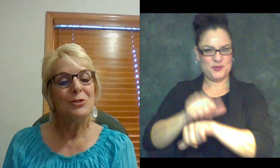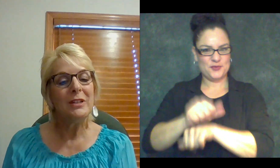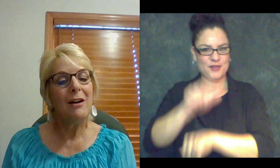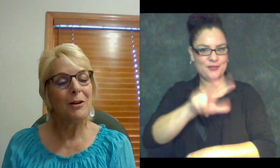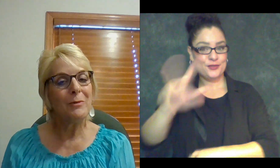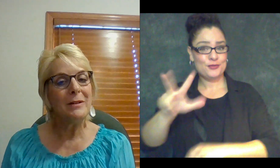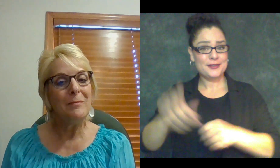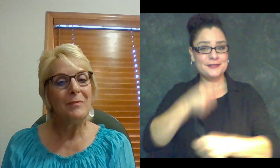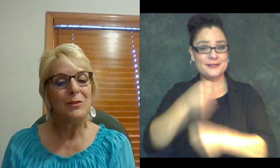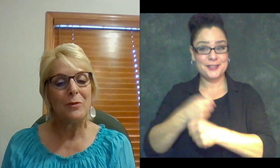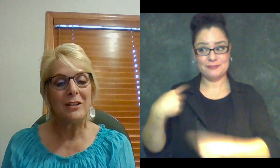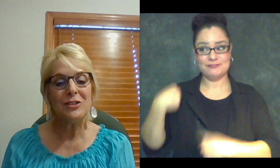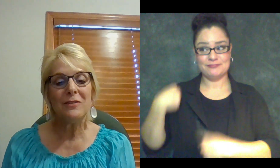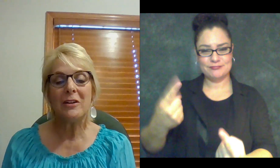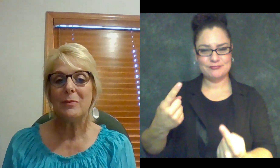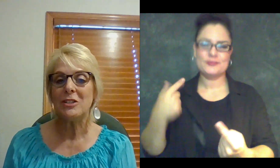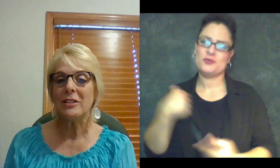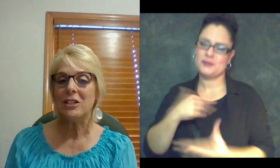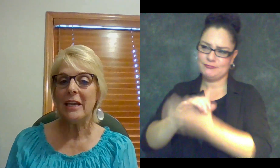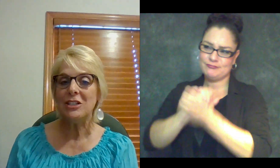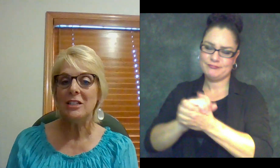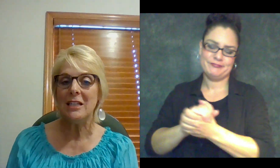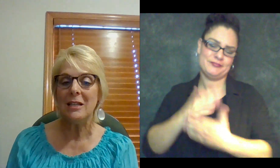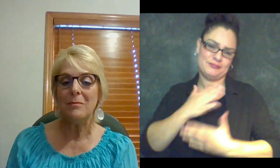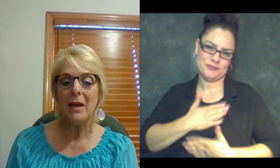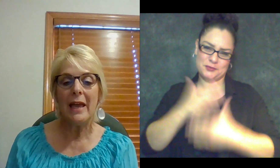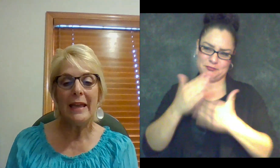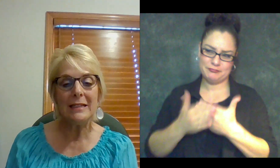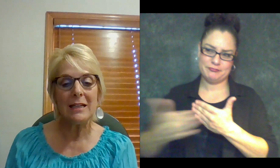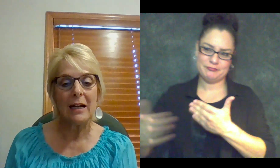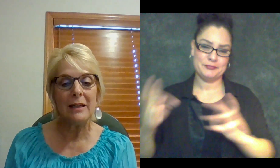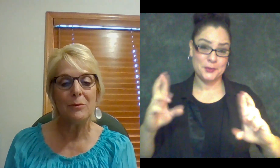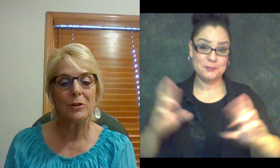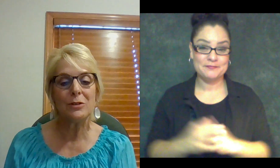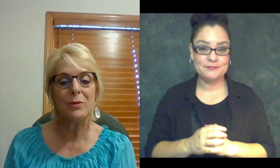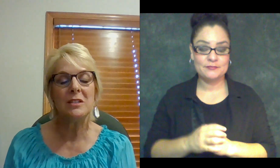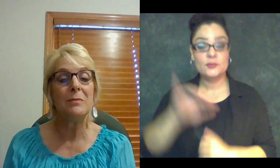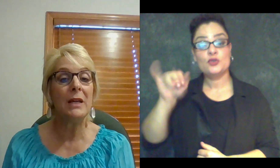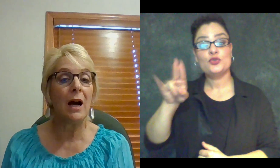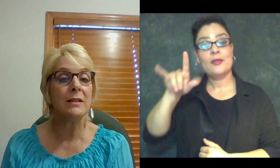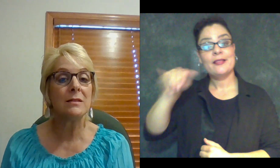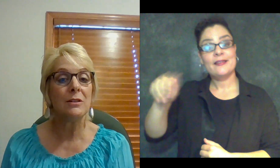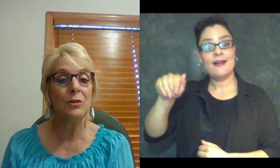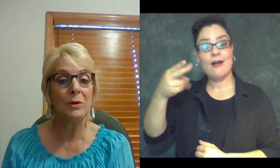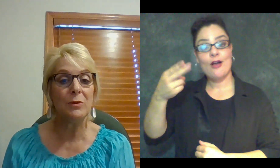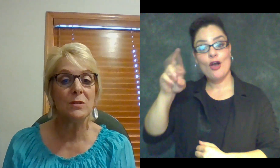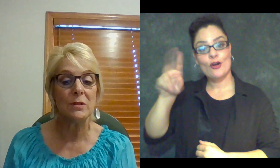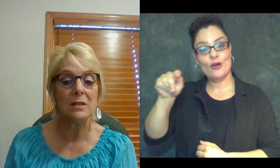Julia Hartwig, Director of our special education team and I worked with DPI’s Human Resources